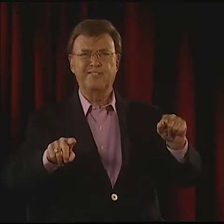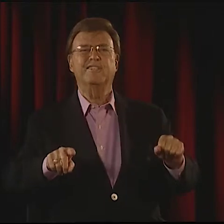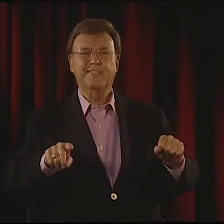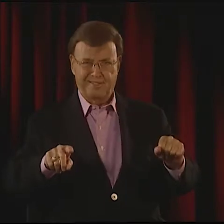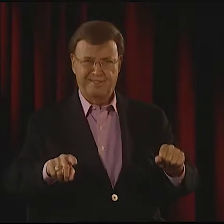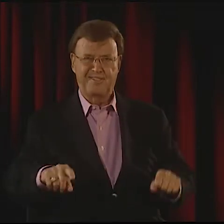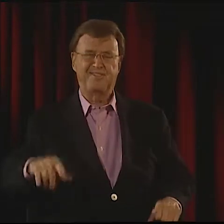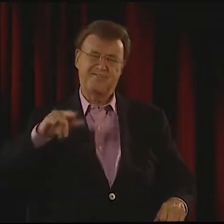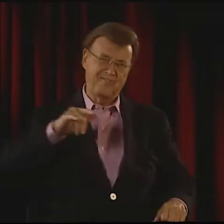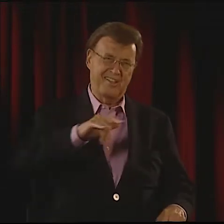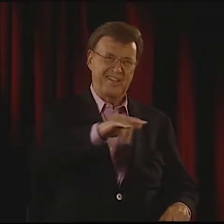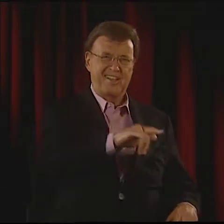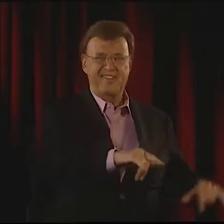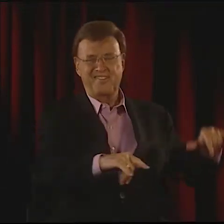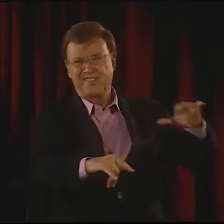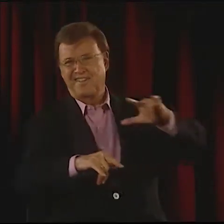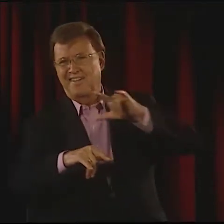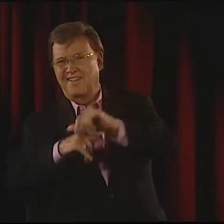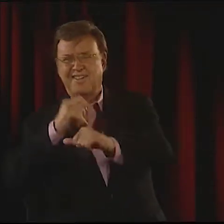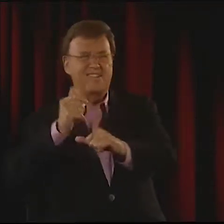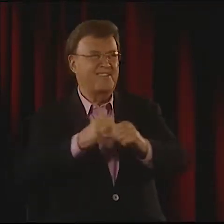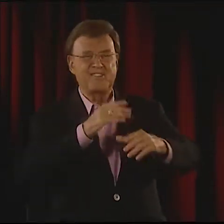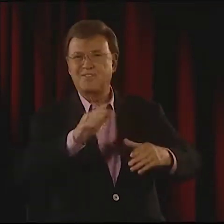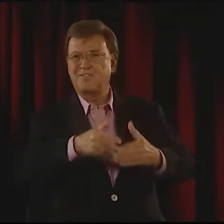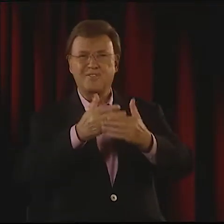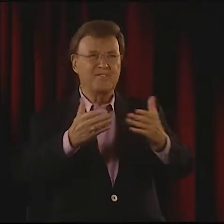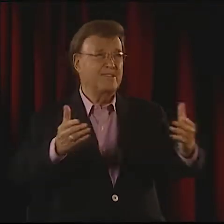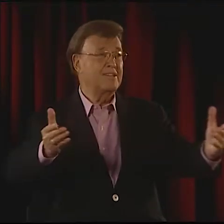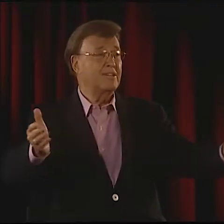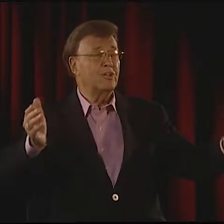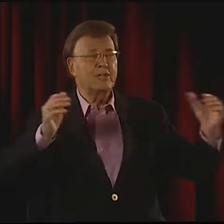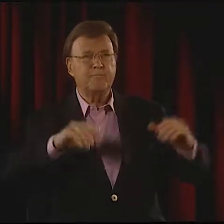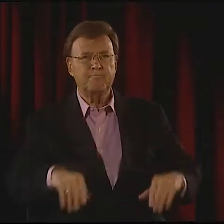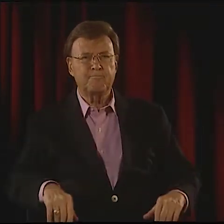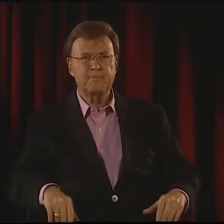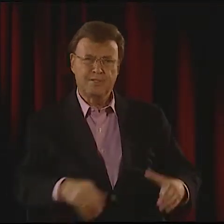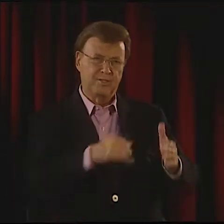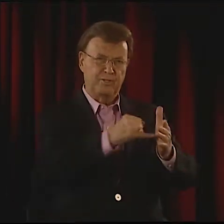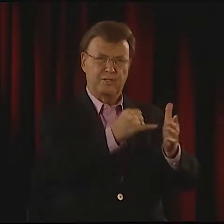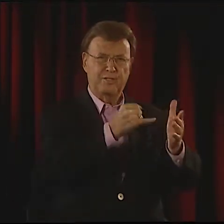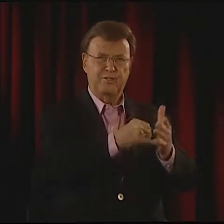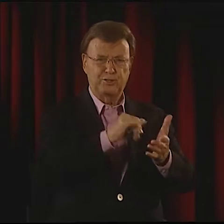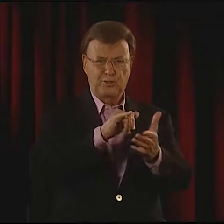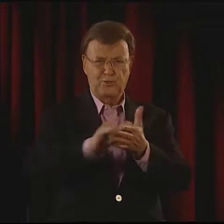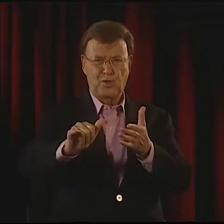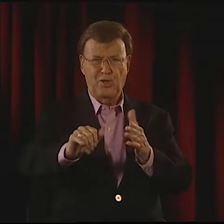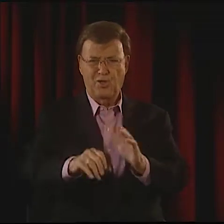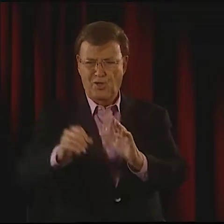SOUTH CAROLINA, NORTH CAROLINA, MARYLAND, VIRGINIA. FLY, FLY, FLY ALL OVER THE WORLD.